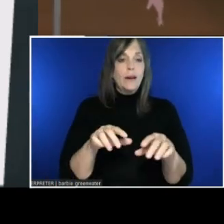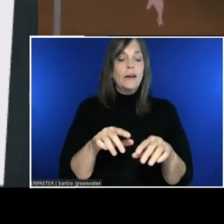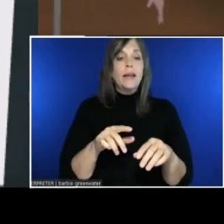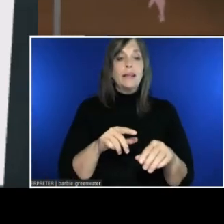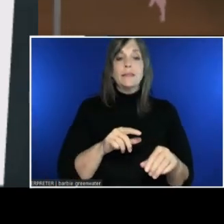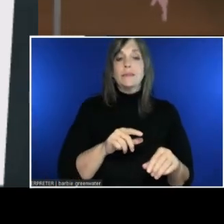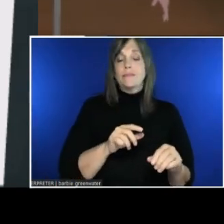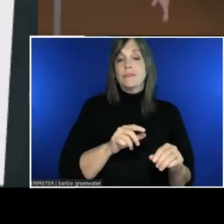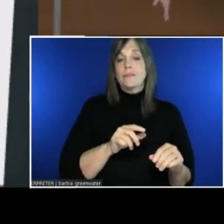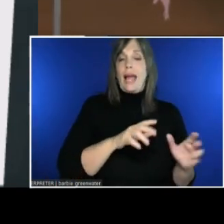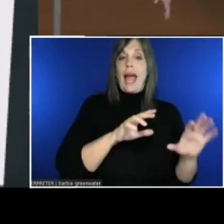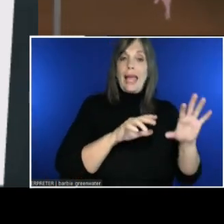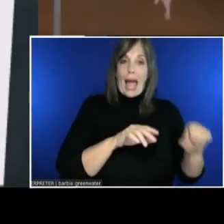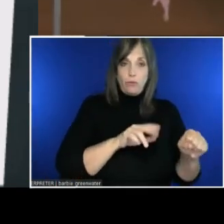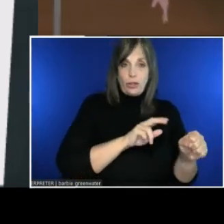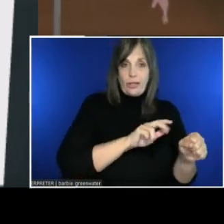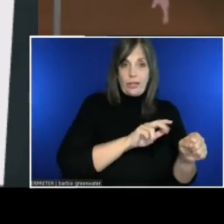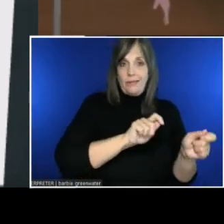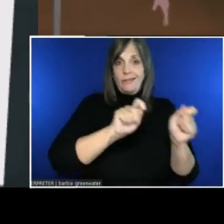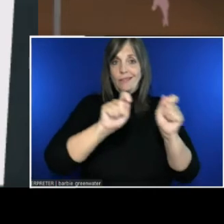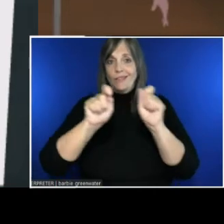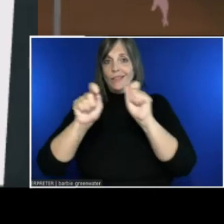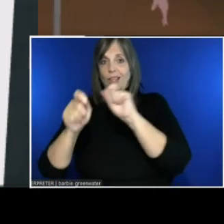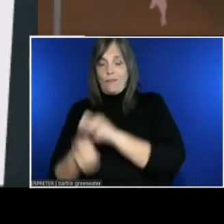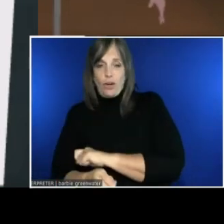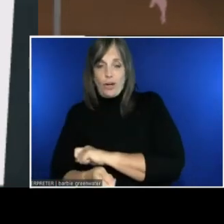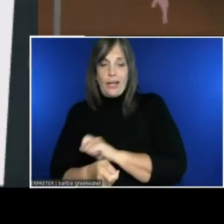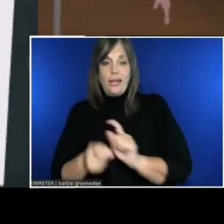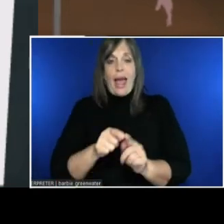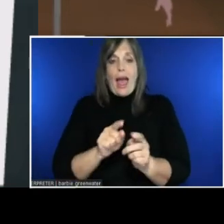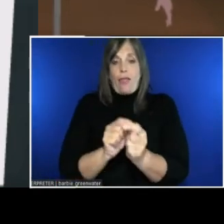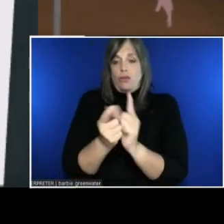And the other is the translation of that text into the desired language.